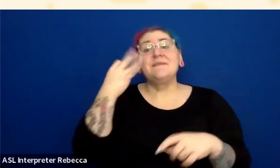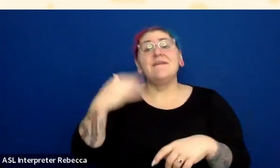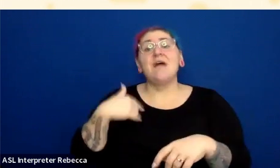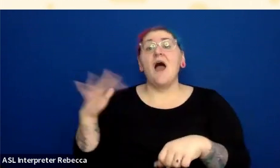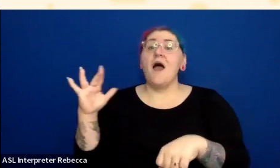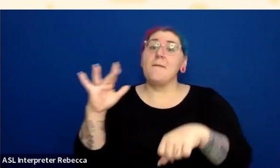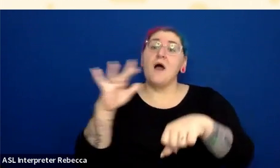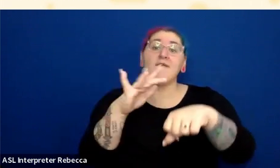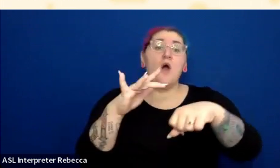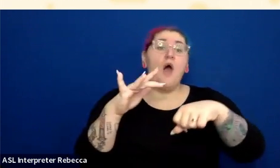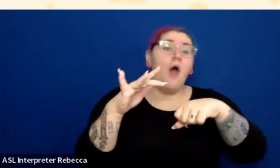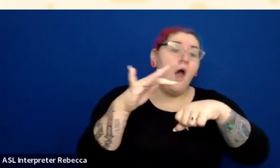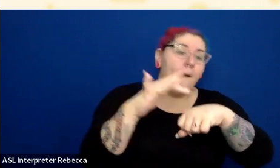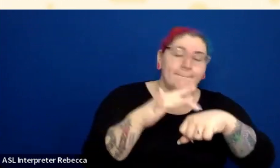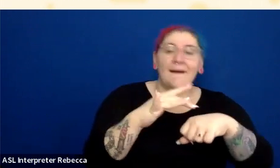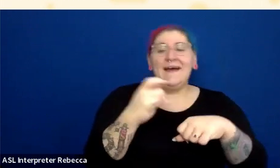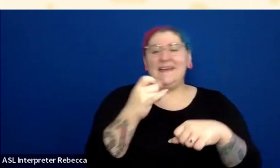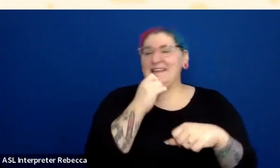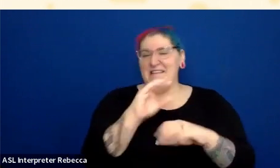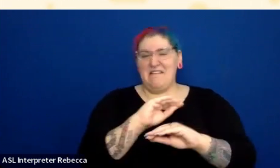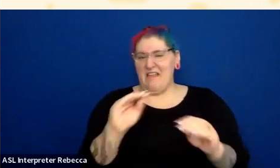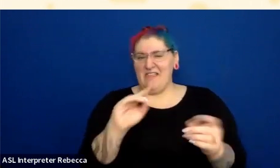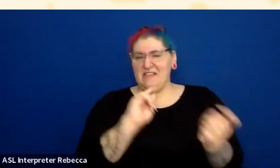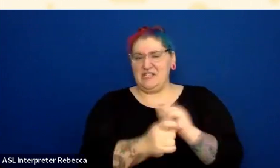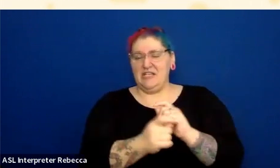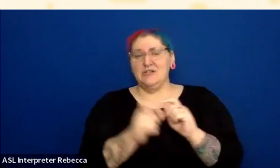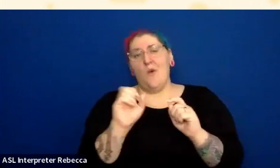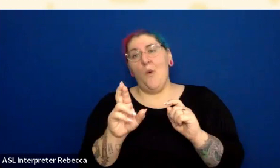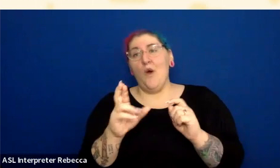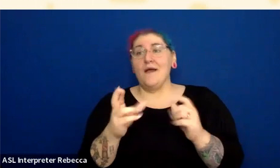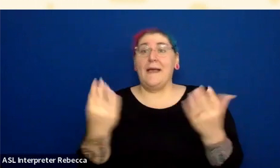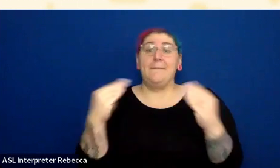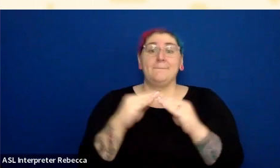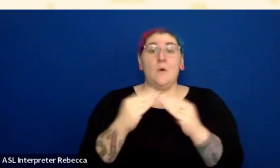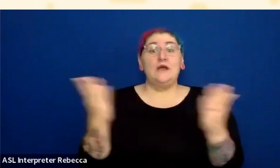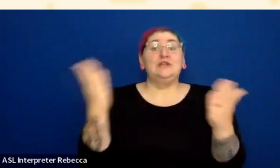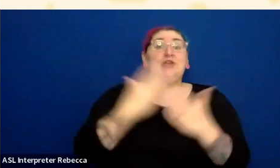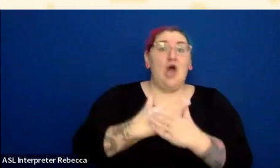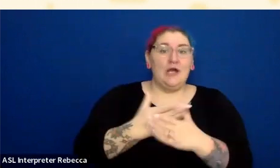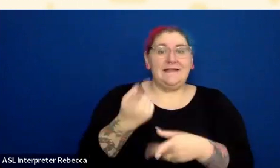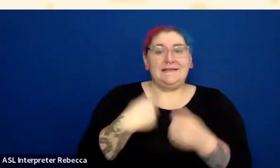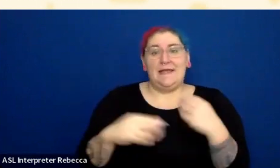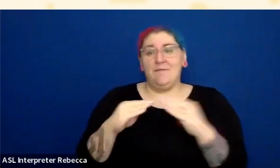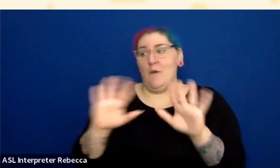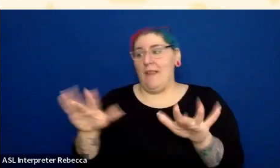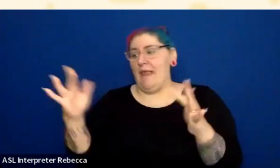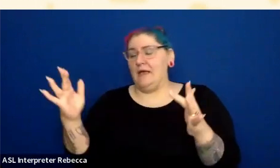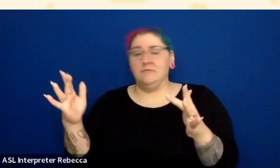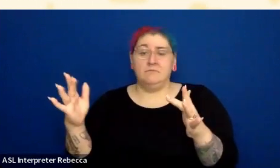or it gets darker, well, I don't need to dig deeper with that. I don't need to pull out other tools or techniques.